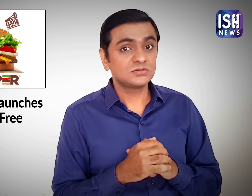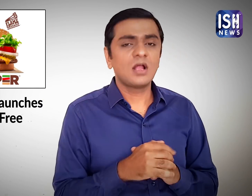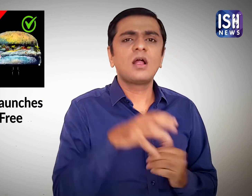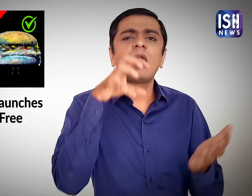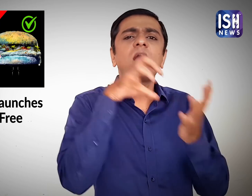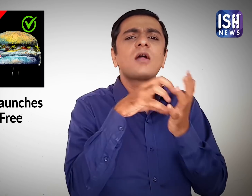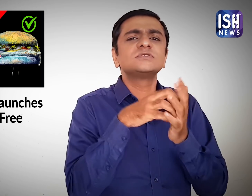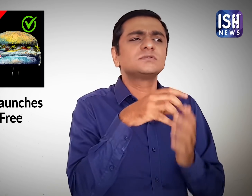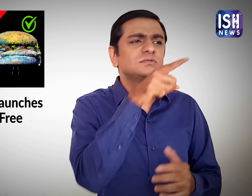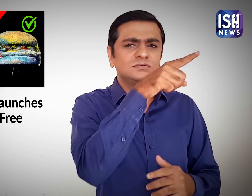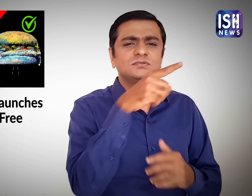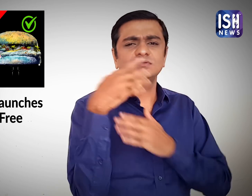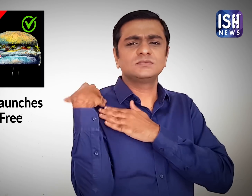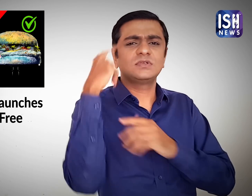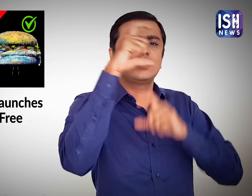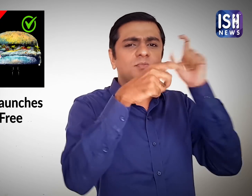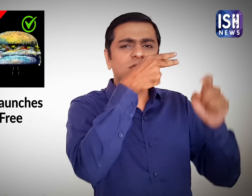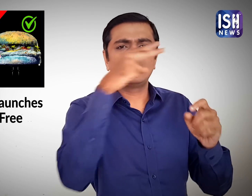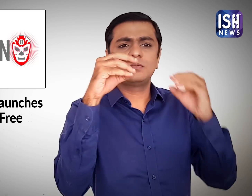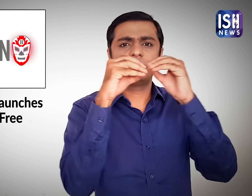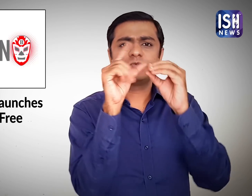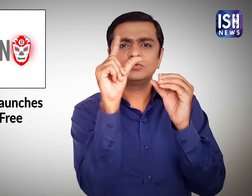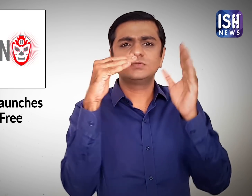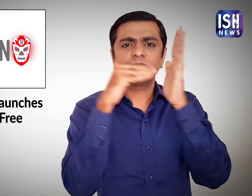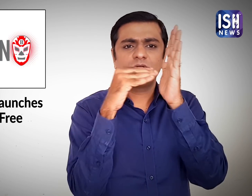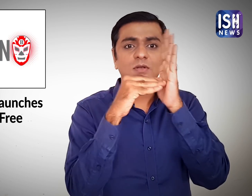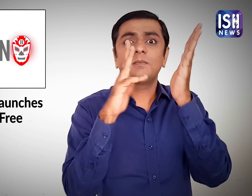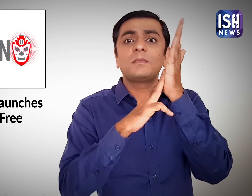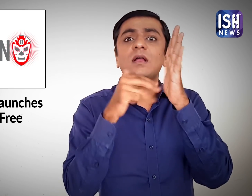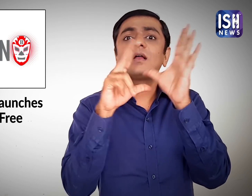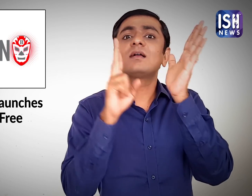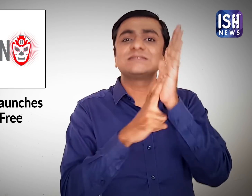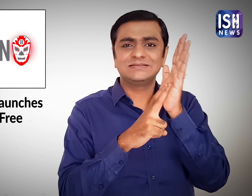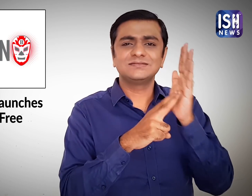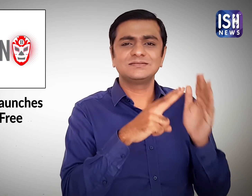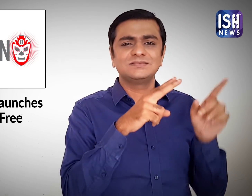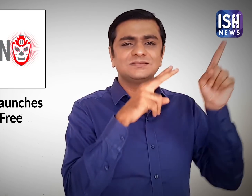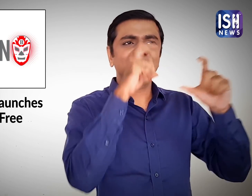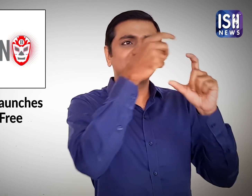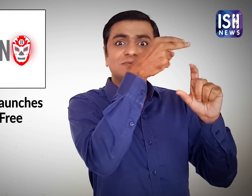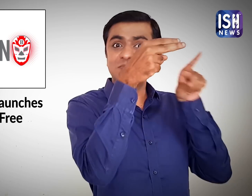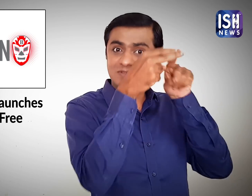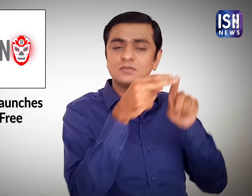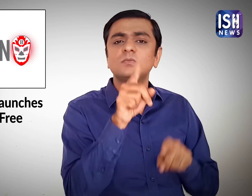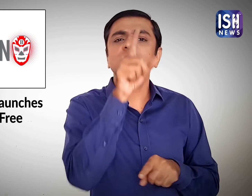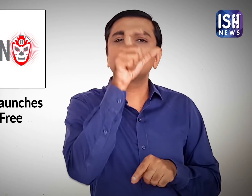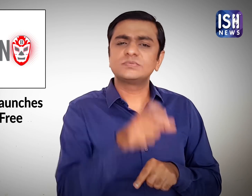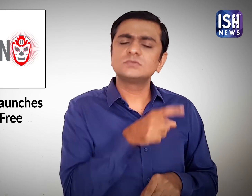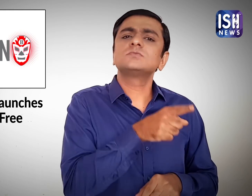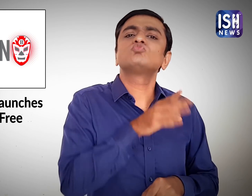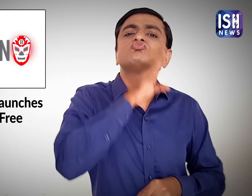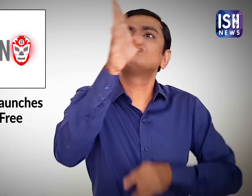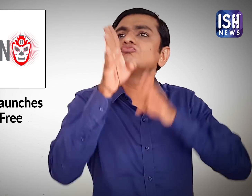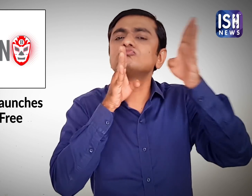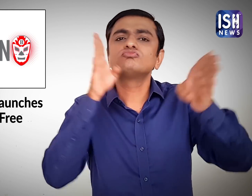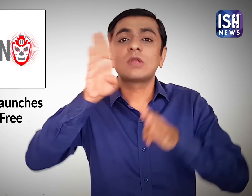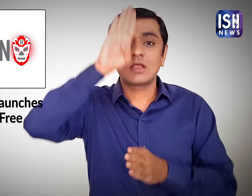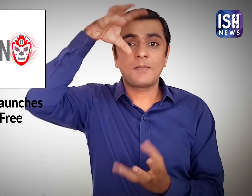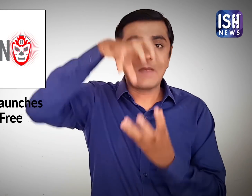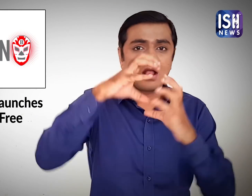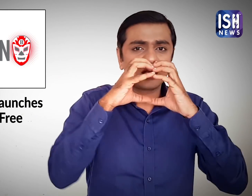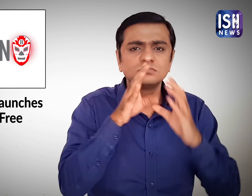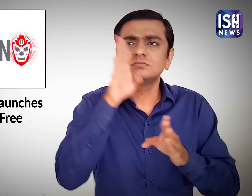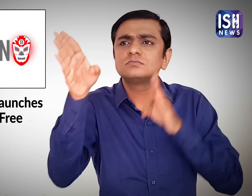Advertising agency Buzzman went to burger king outlets,